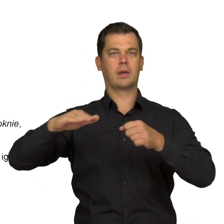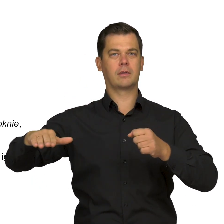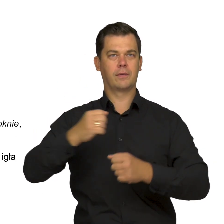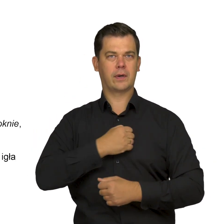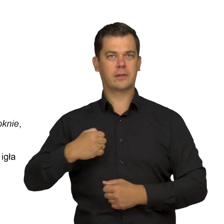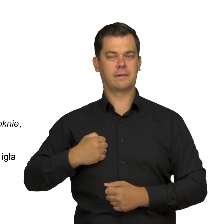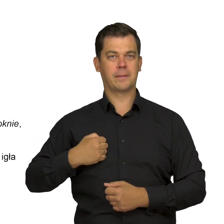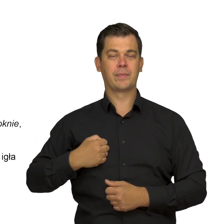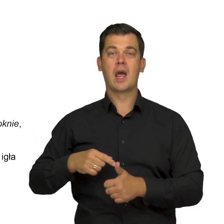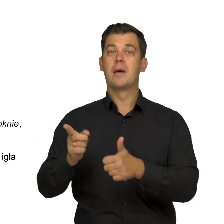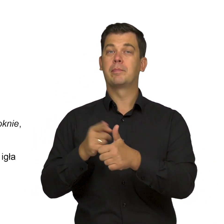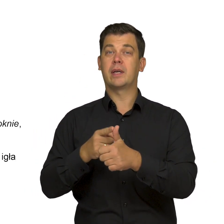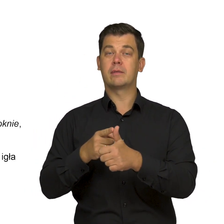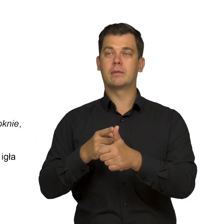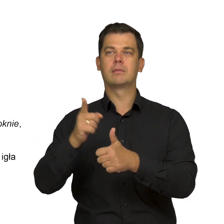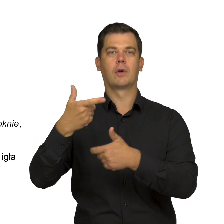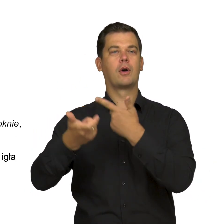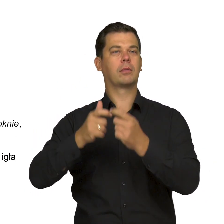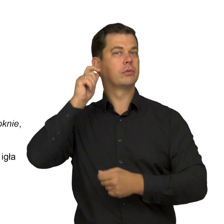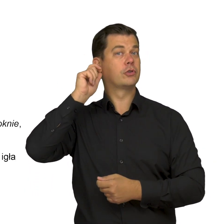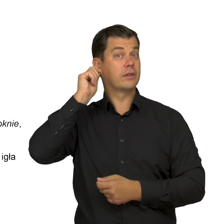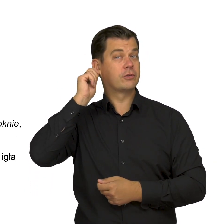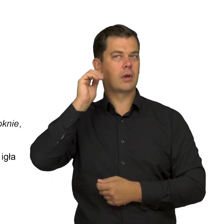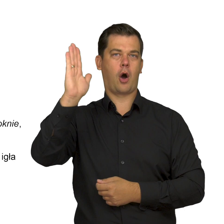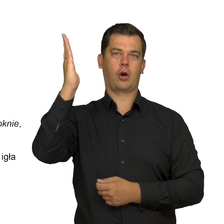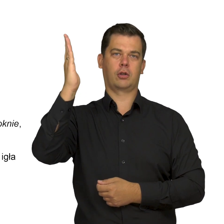The first one is Girl at the Window,